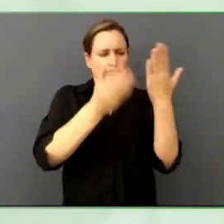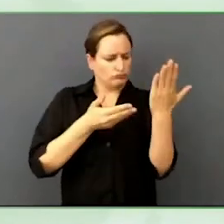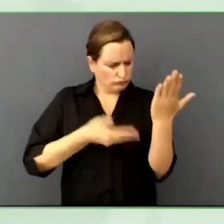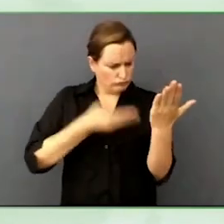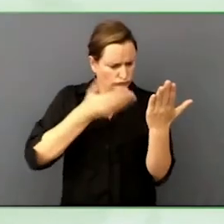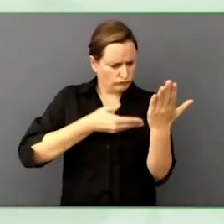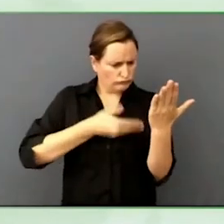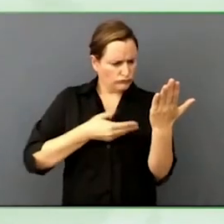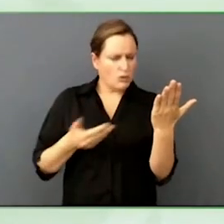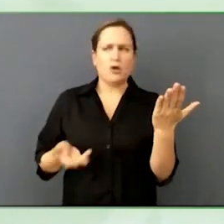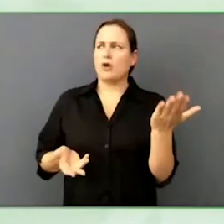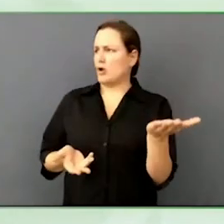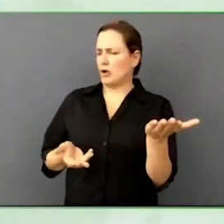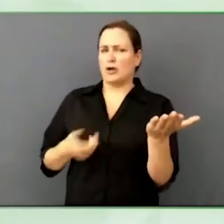poverty reports to find out how I can reach them.